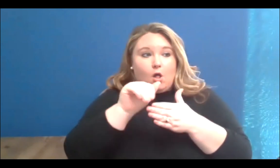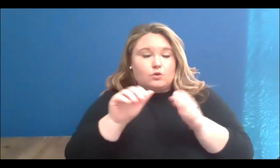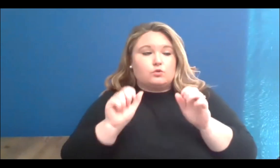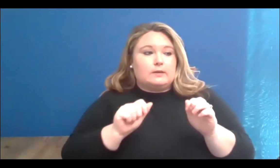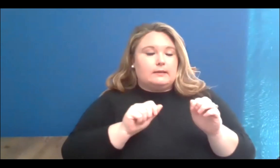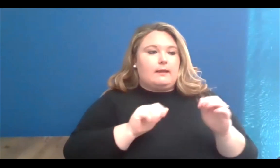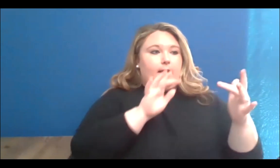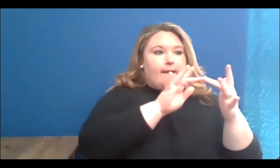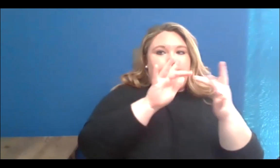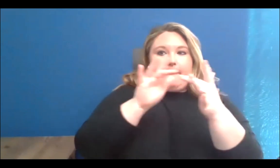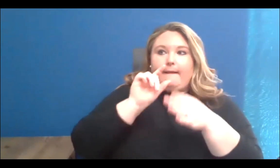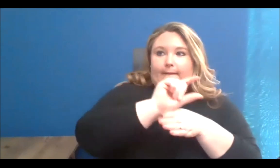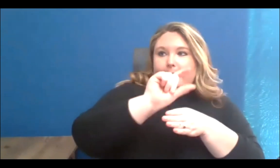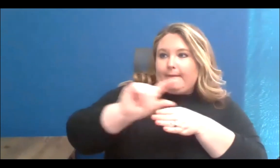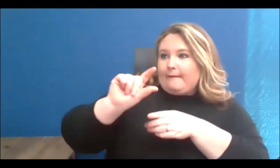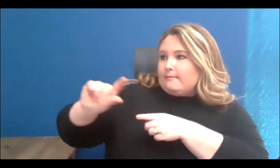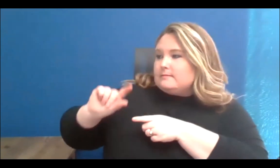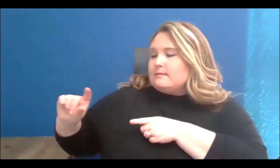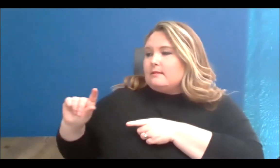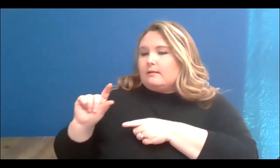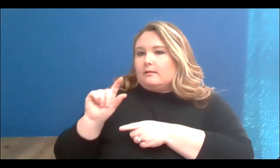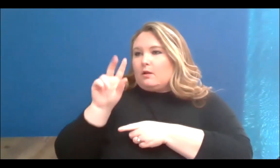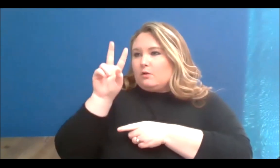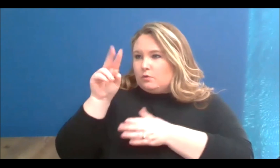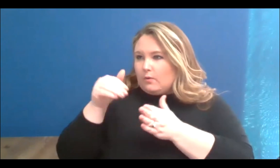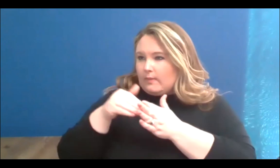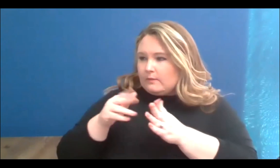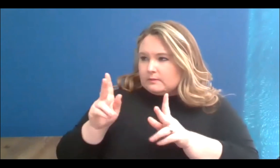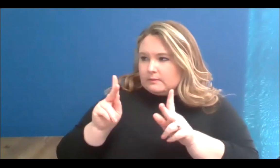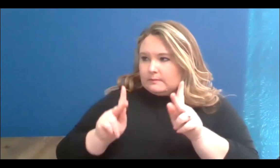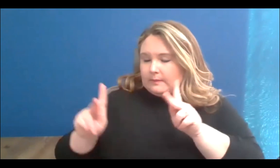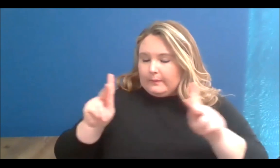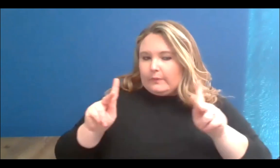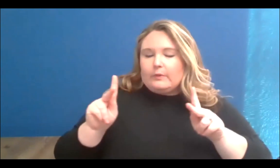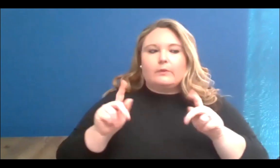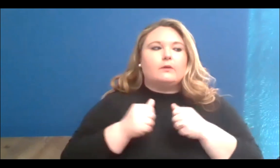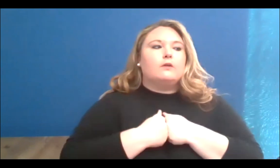Turtle Island to get funds to support them in these really